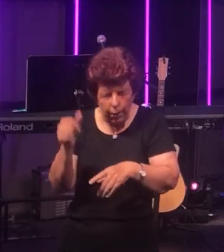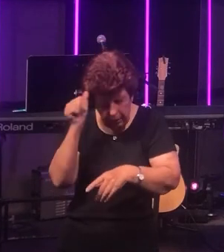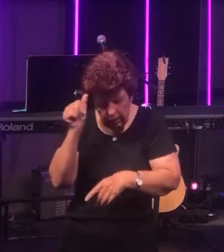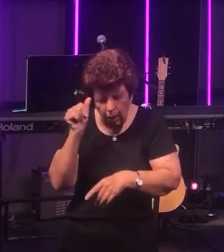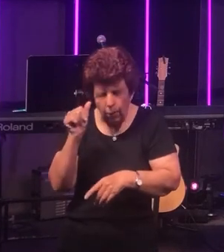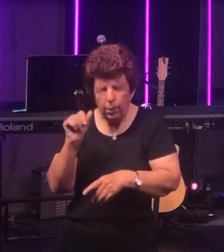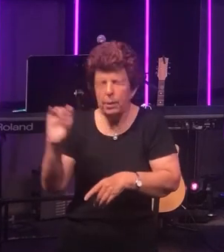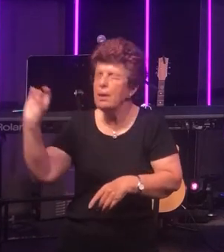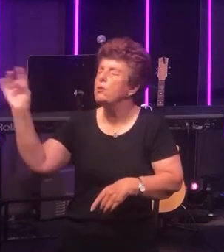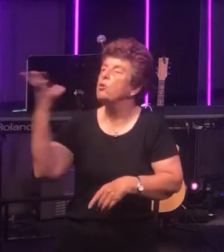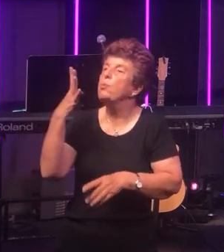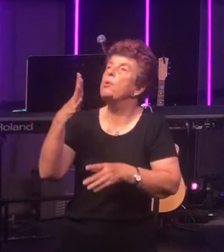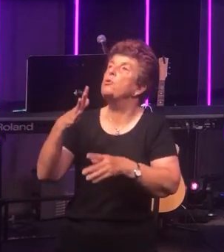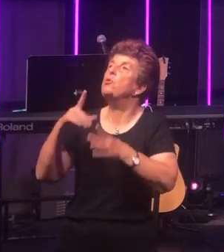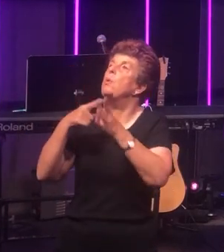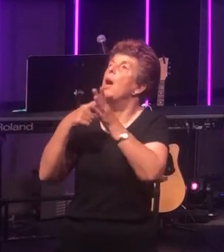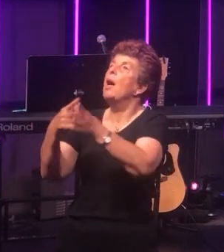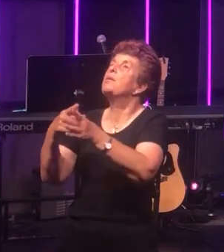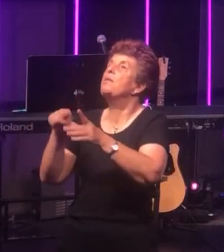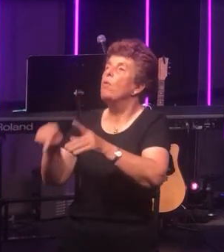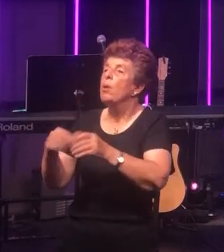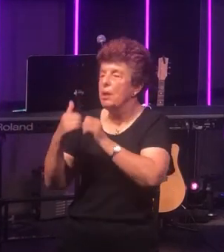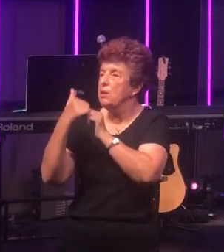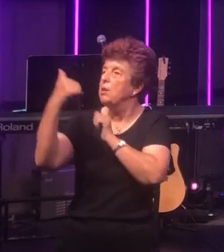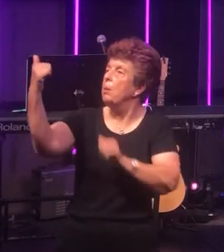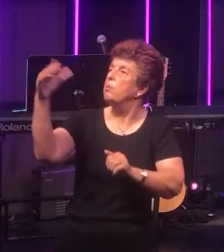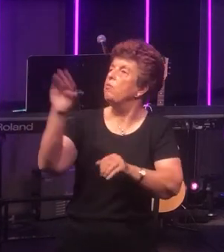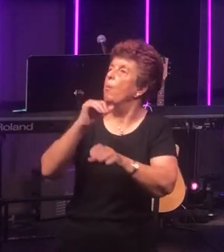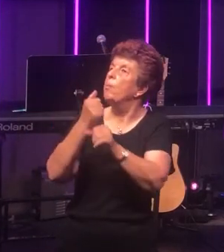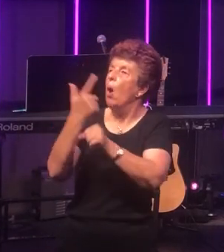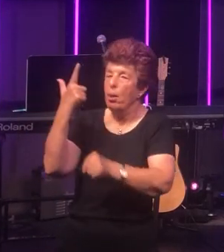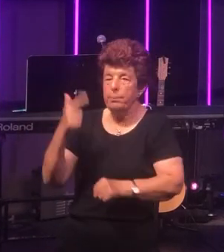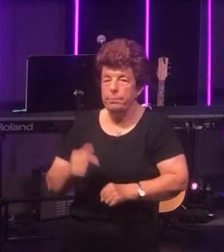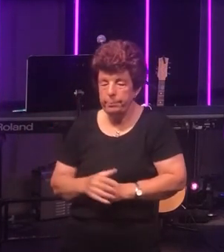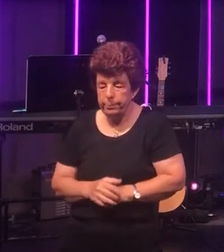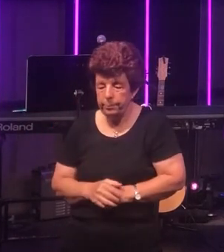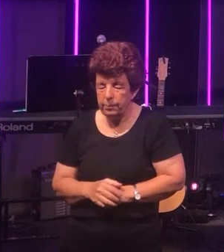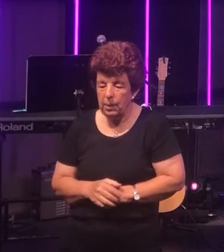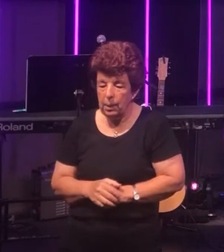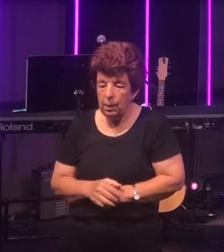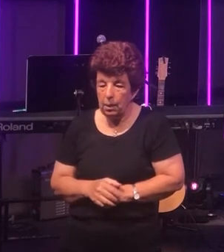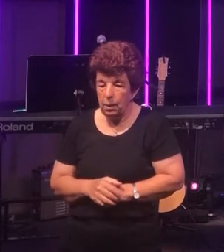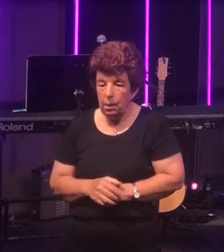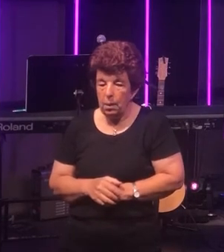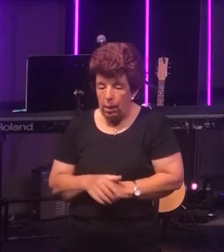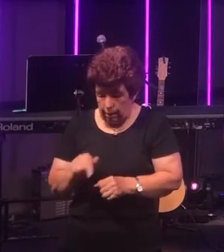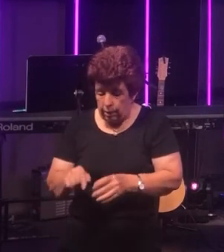spiritual cure for this separation from God! In this passage of Scripture we've